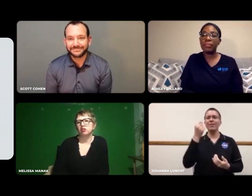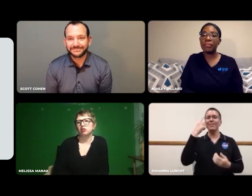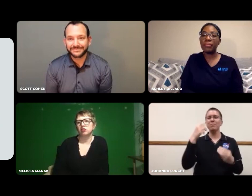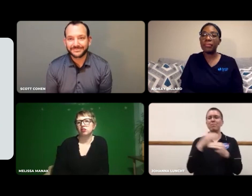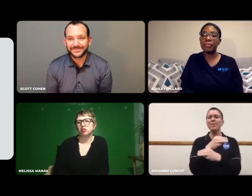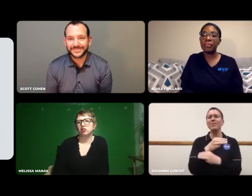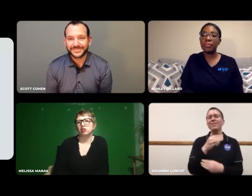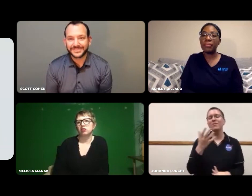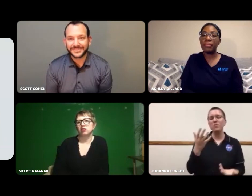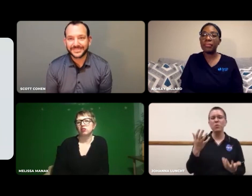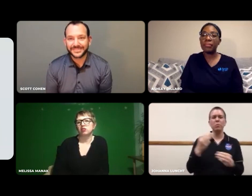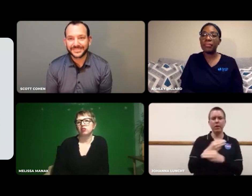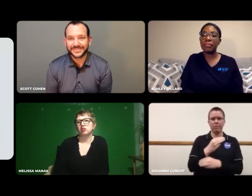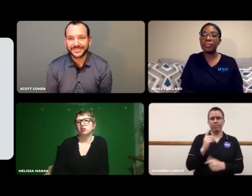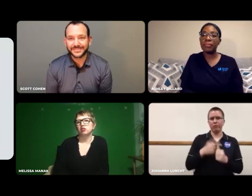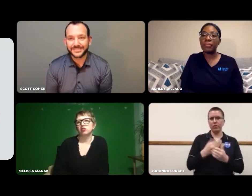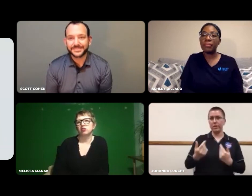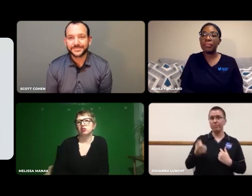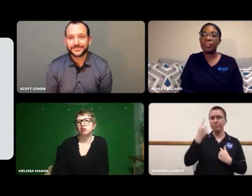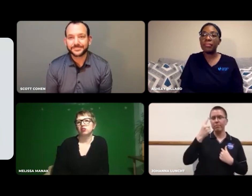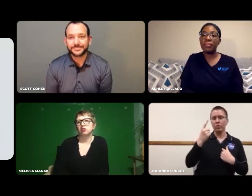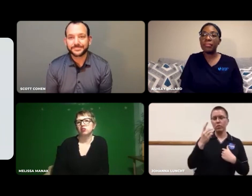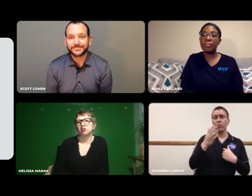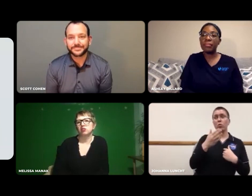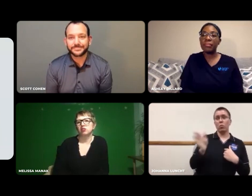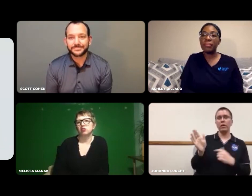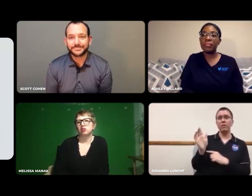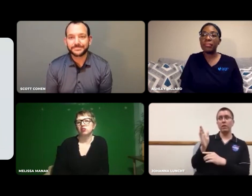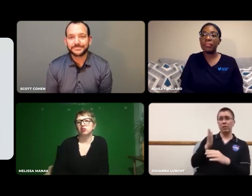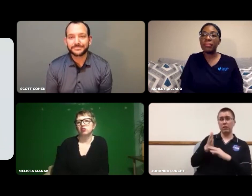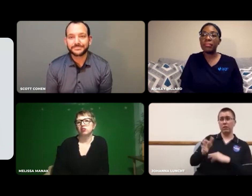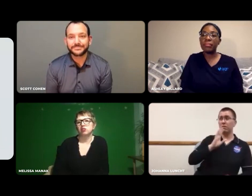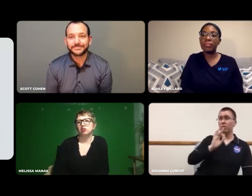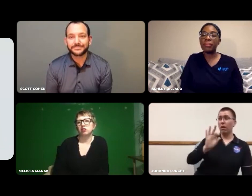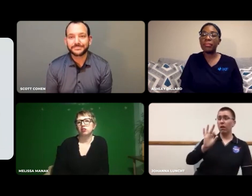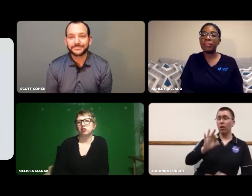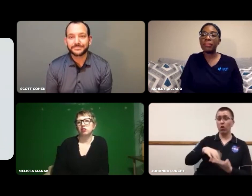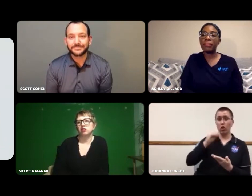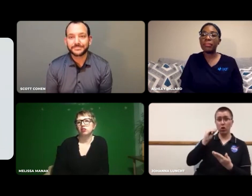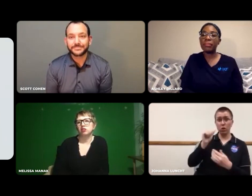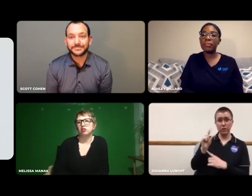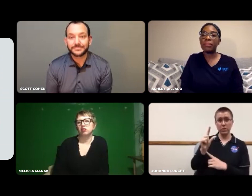It was the very first thing I understood.